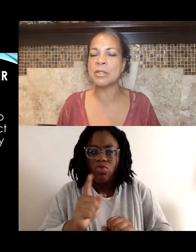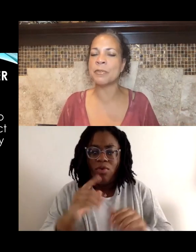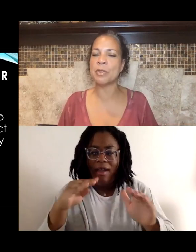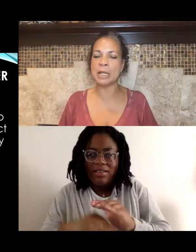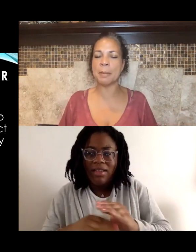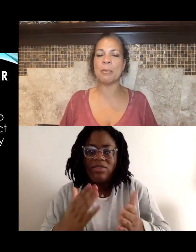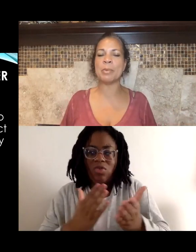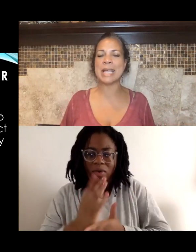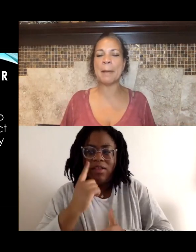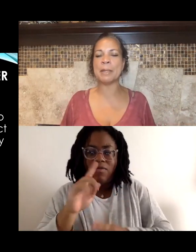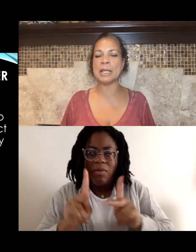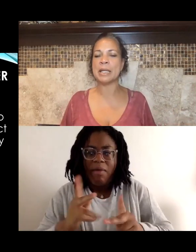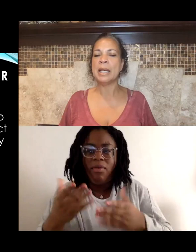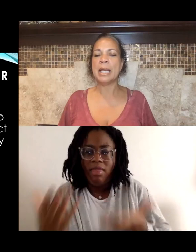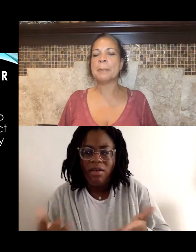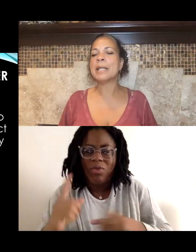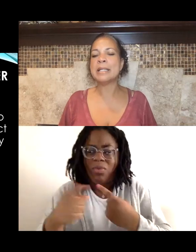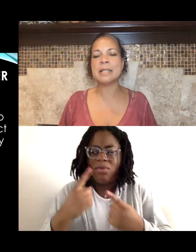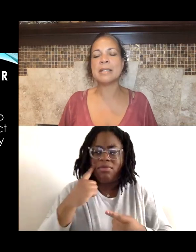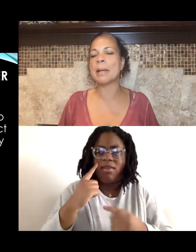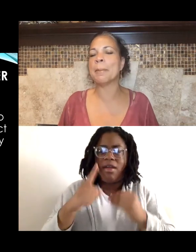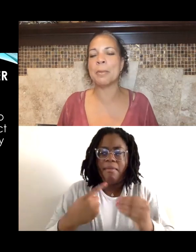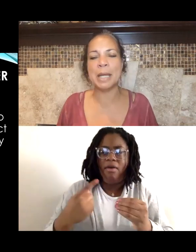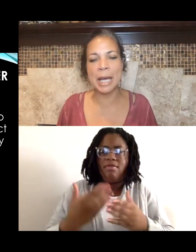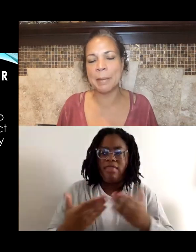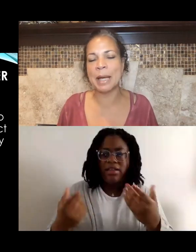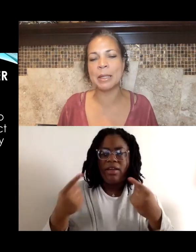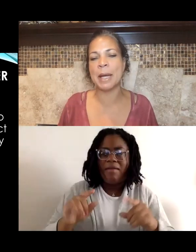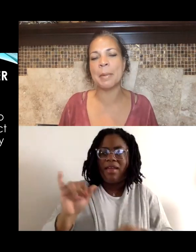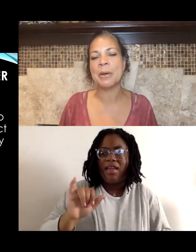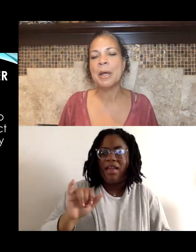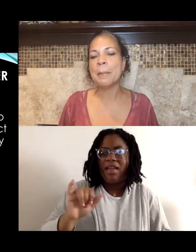So if you think about what was happening, in places like Birmingham, Alabama,